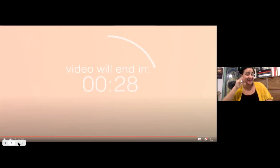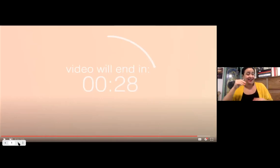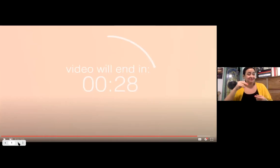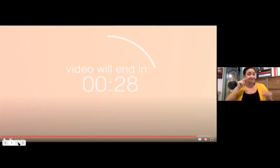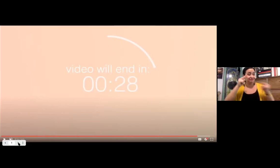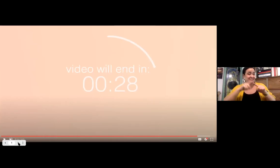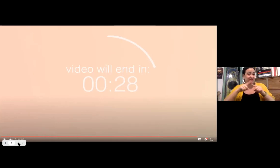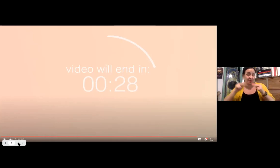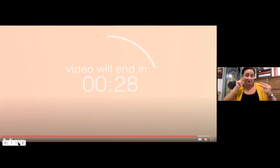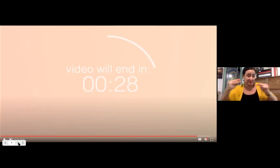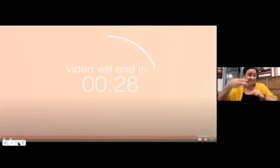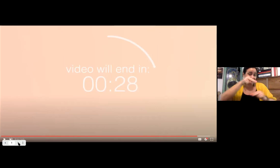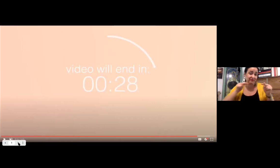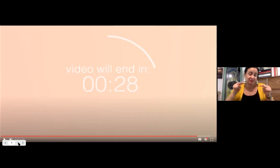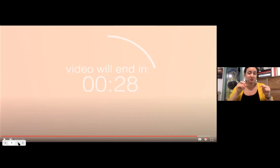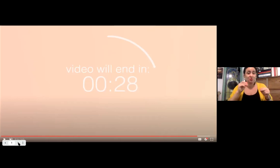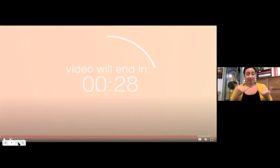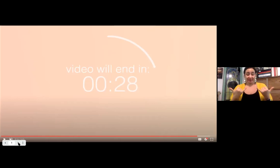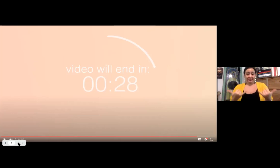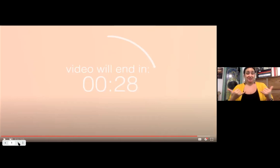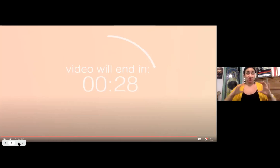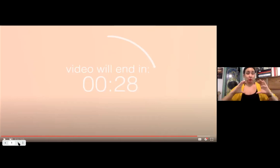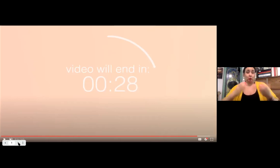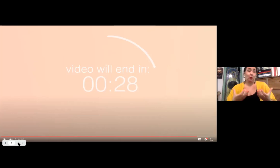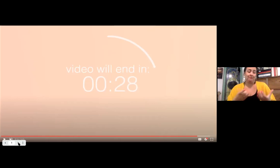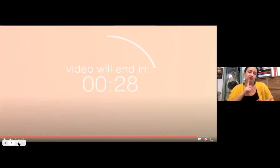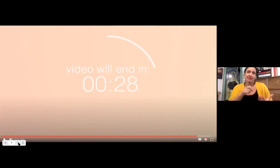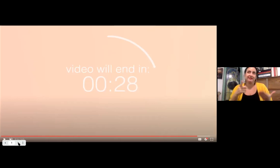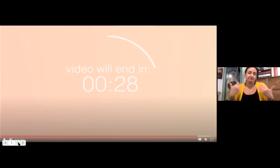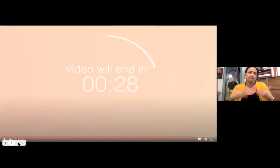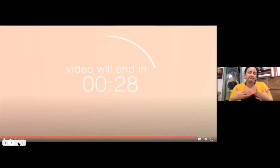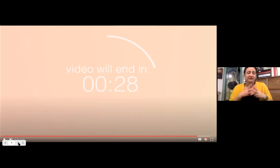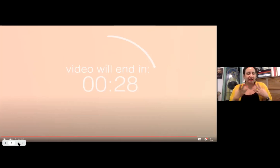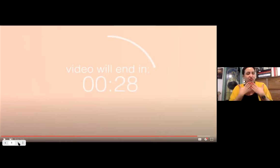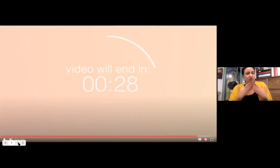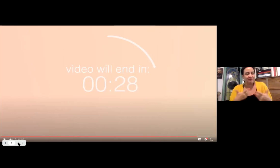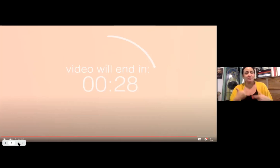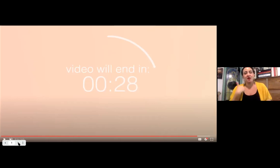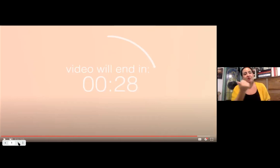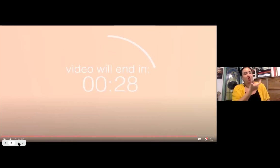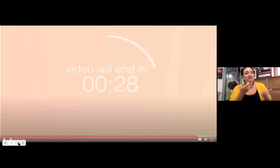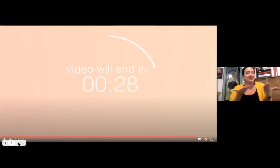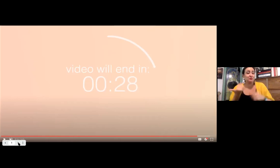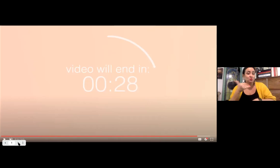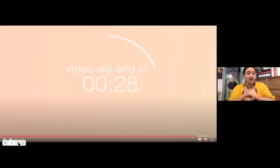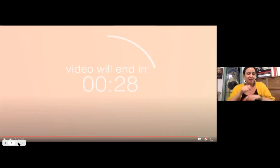community you know we learn. We learned to, you know, as a group, you know,